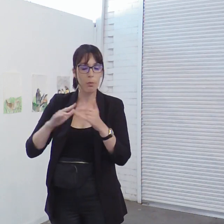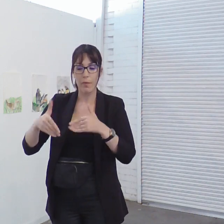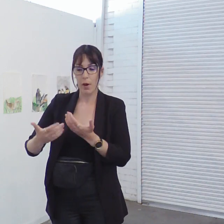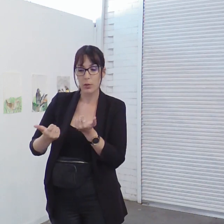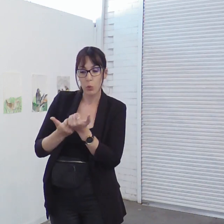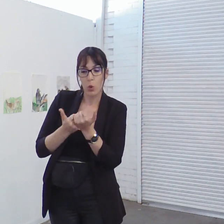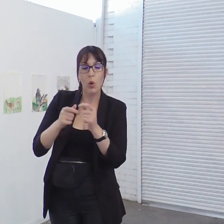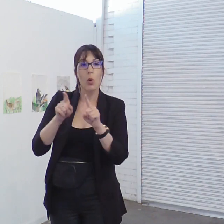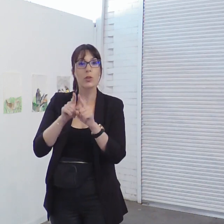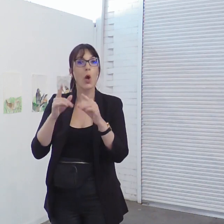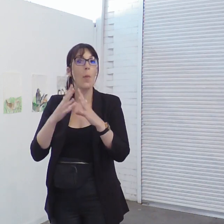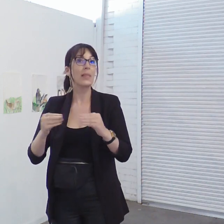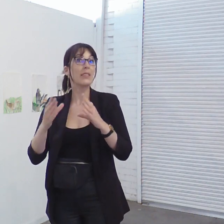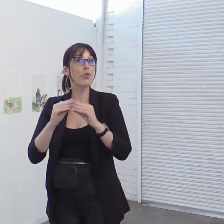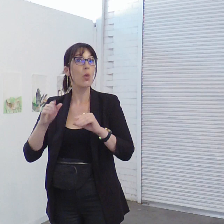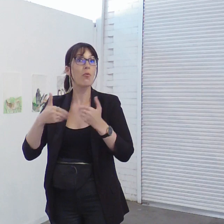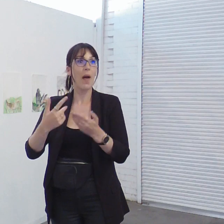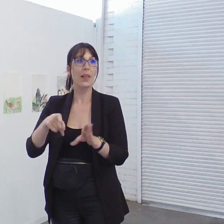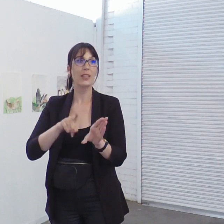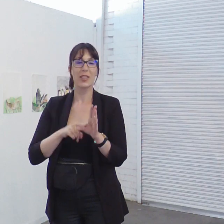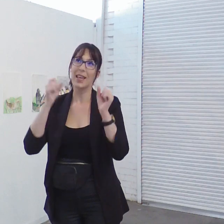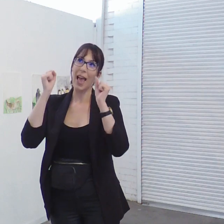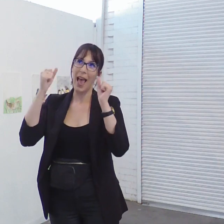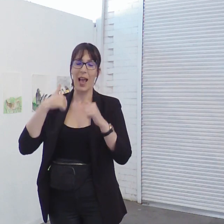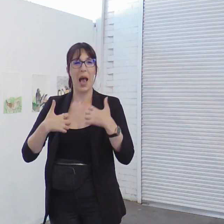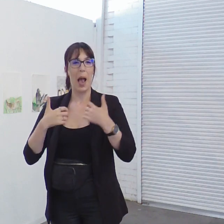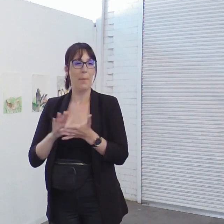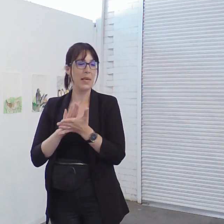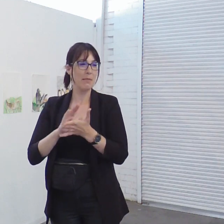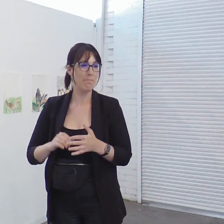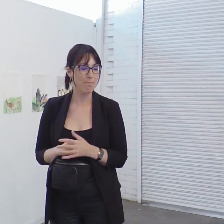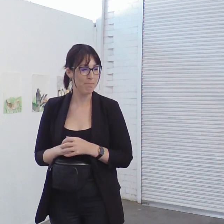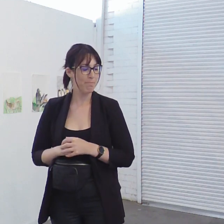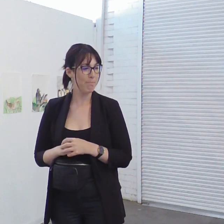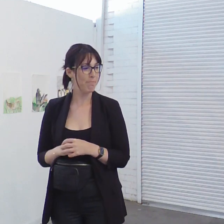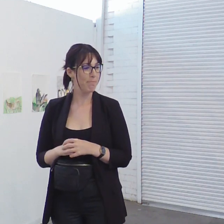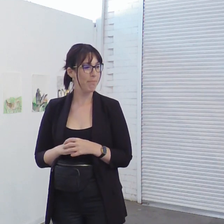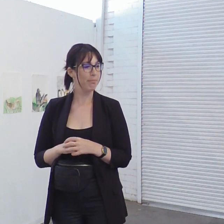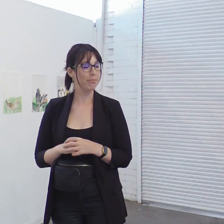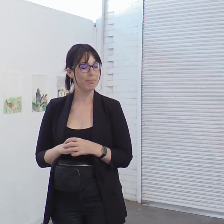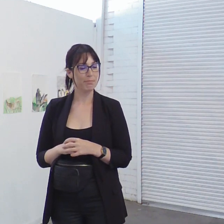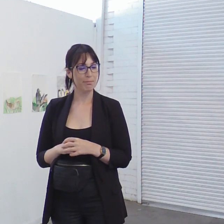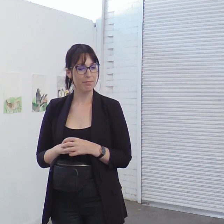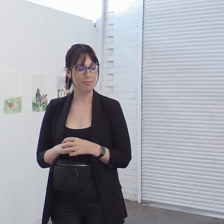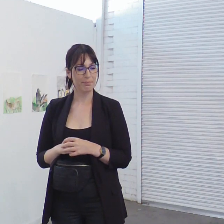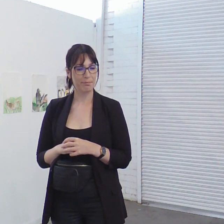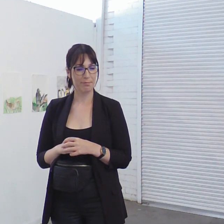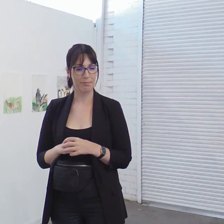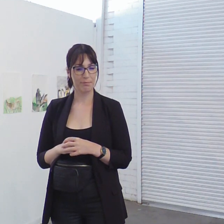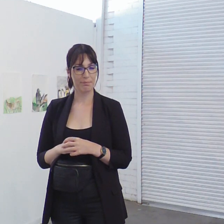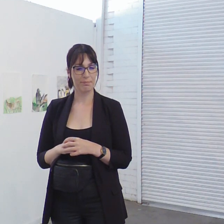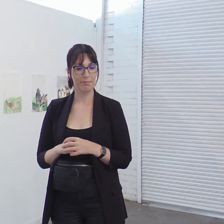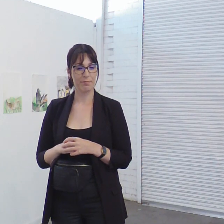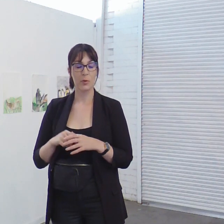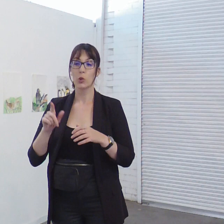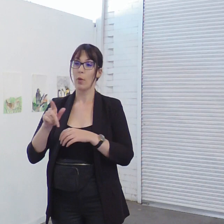this year yay which I was really thrilled about doing for our artists uh both film and